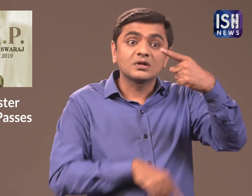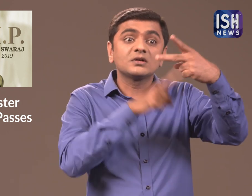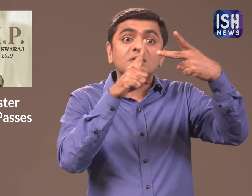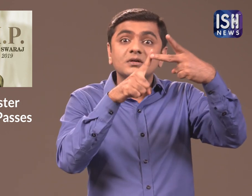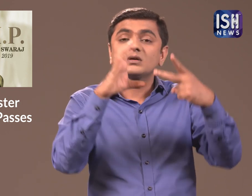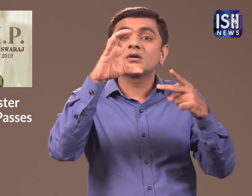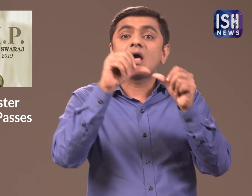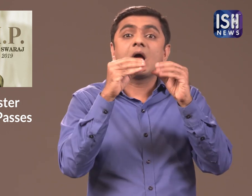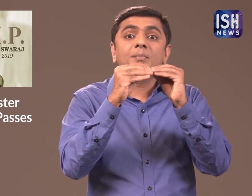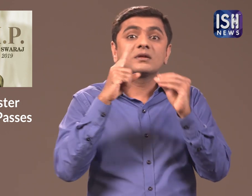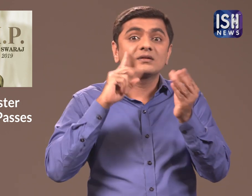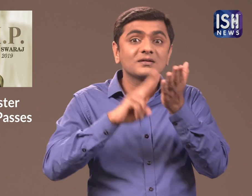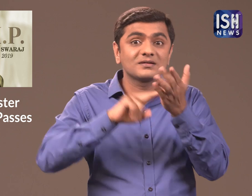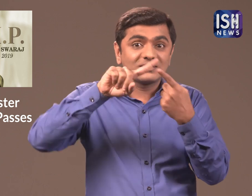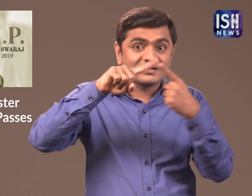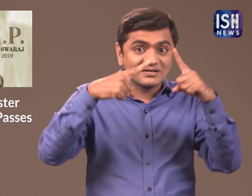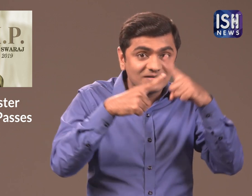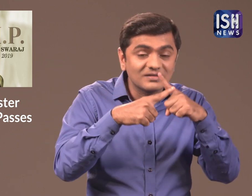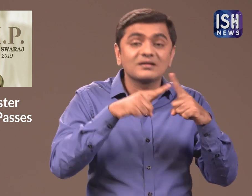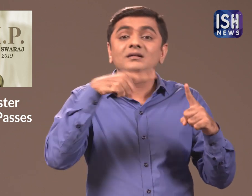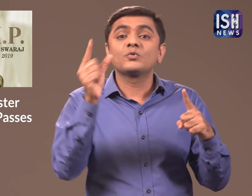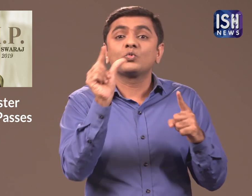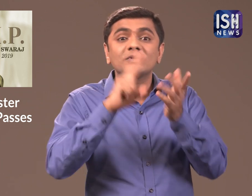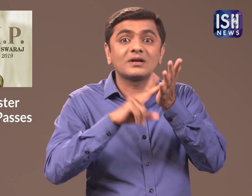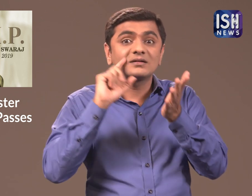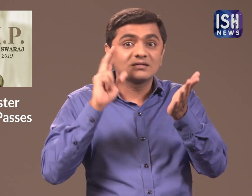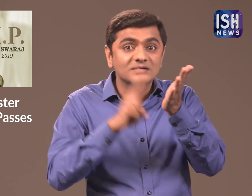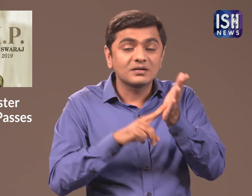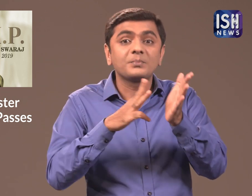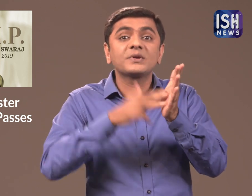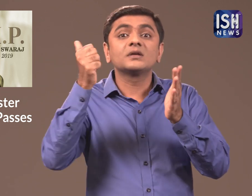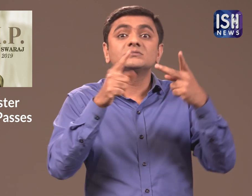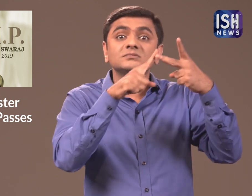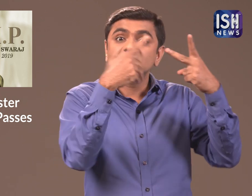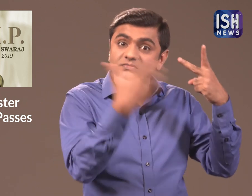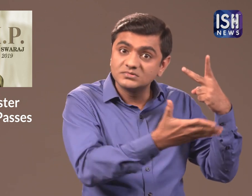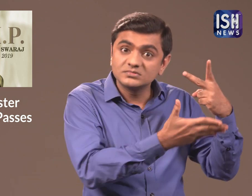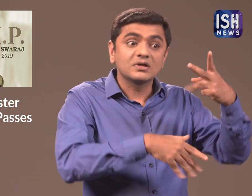a Union Cabinet Minister,